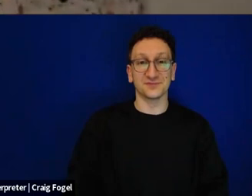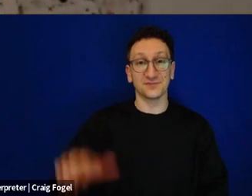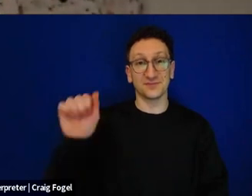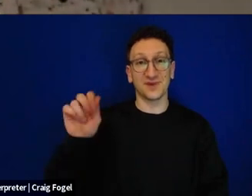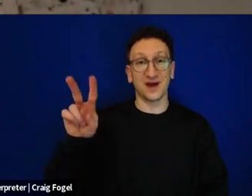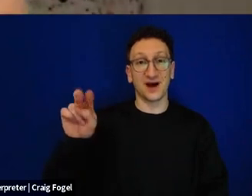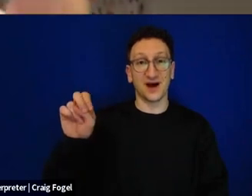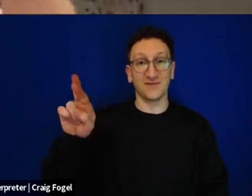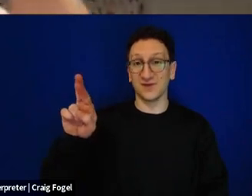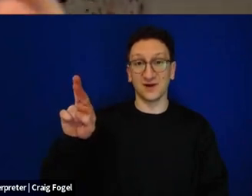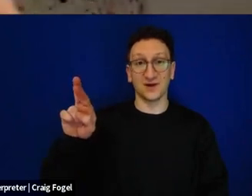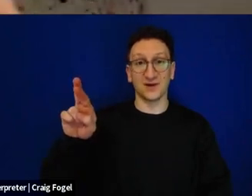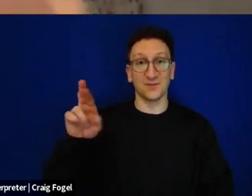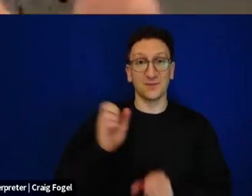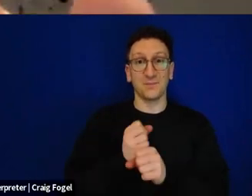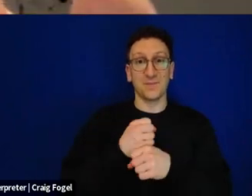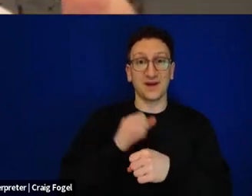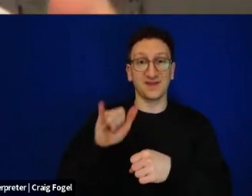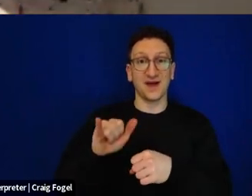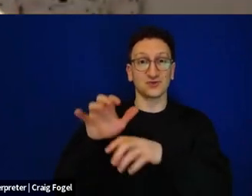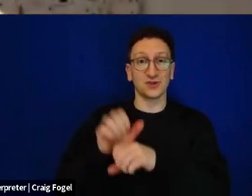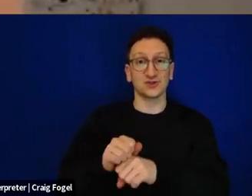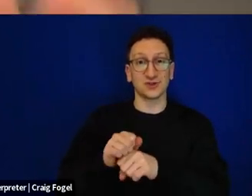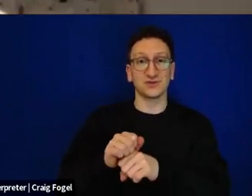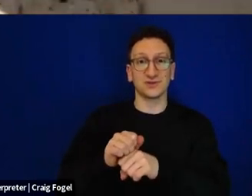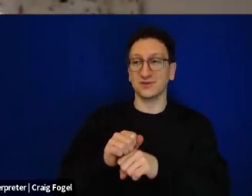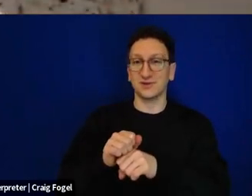and turned it into a metaphor for Israeli society, and I think also for a metaphor